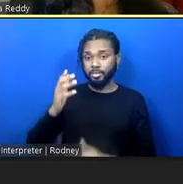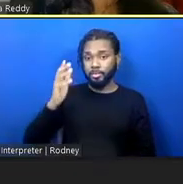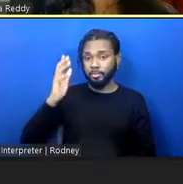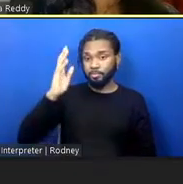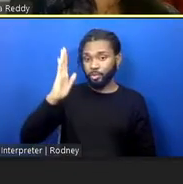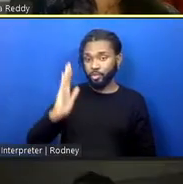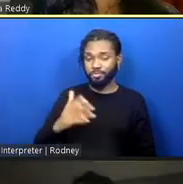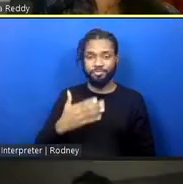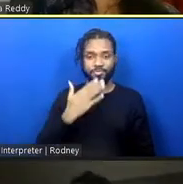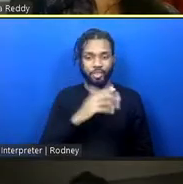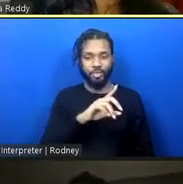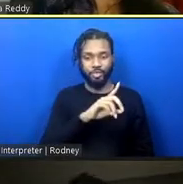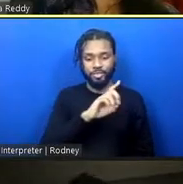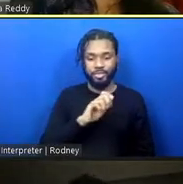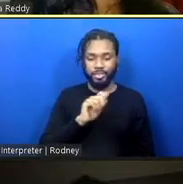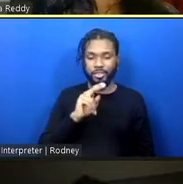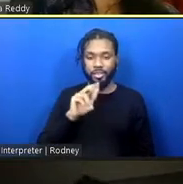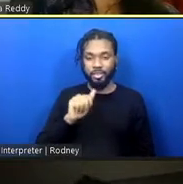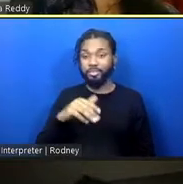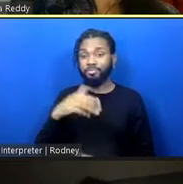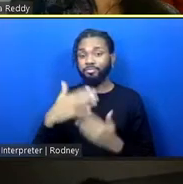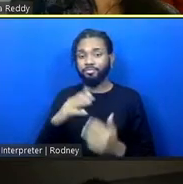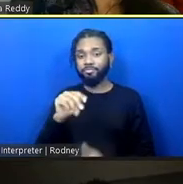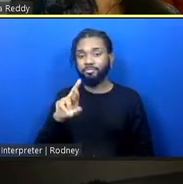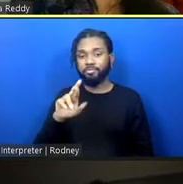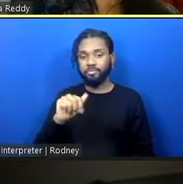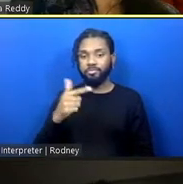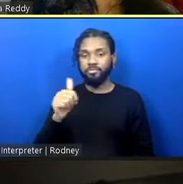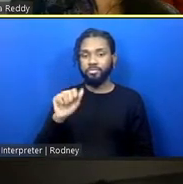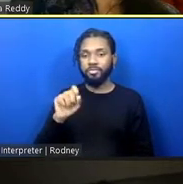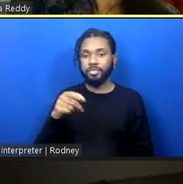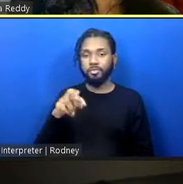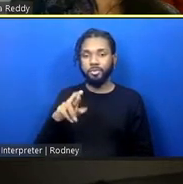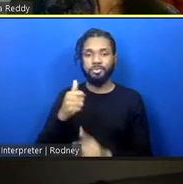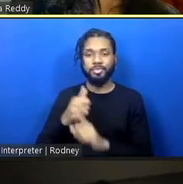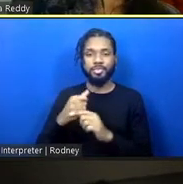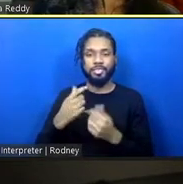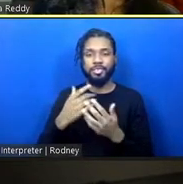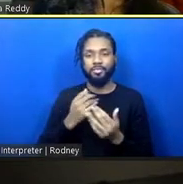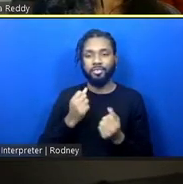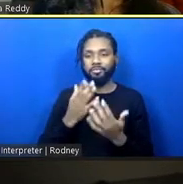Thank you, Deanna. Maria Gaspar is an interdisciplinary artist based in Chicago whose work